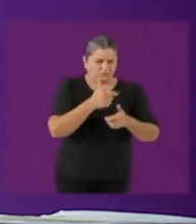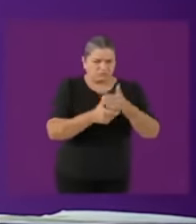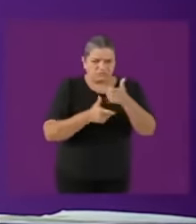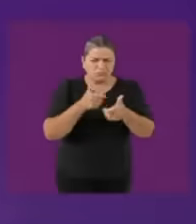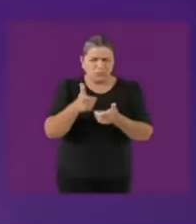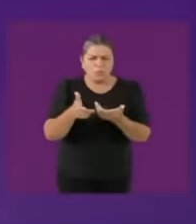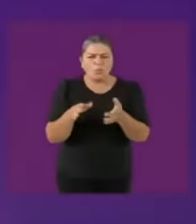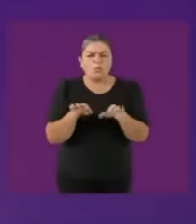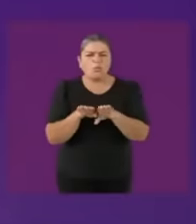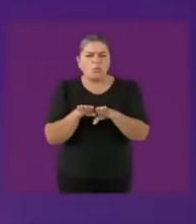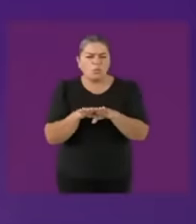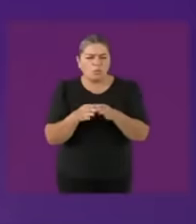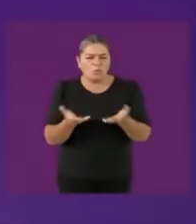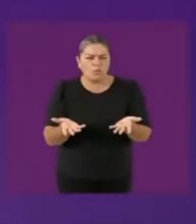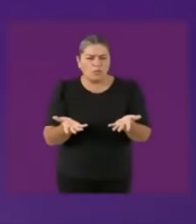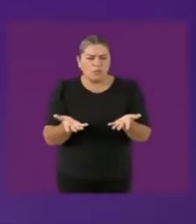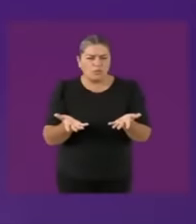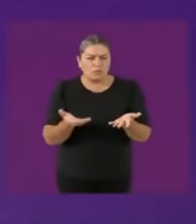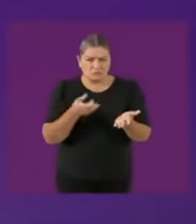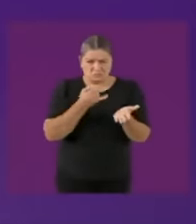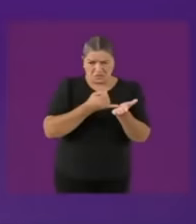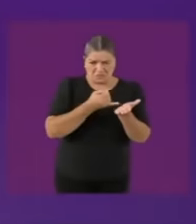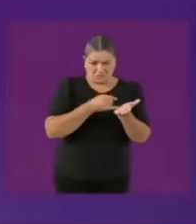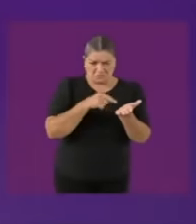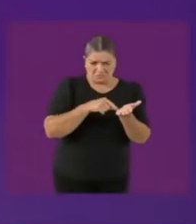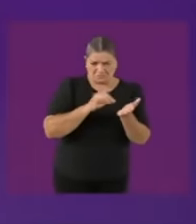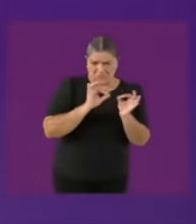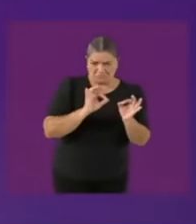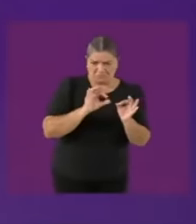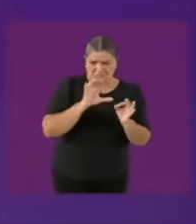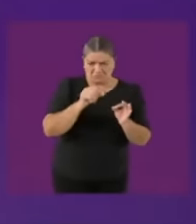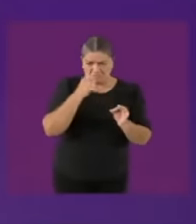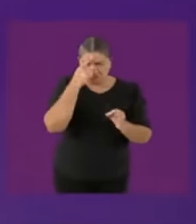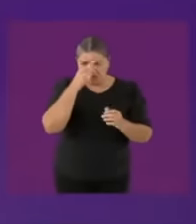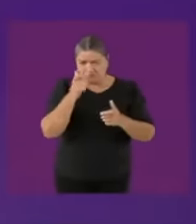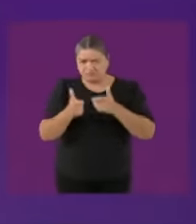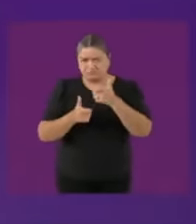In the case of women, it is 18,000 million pesos in the first year. In the case of boys